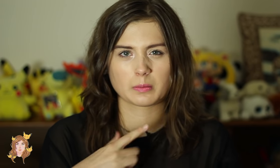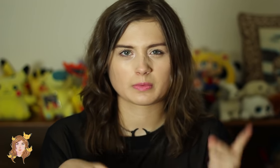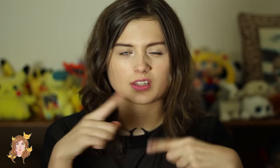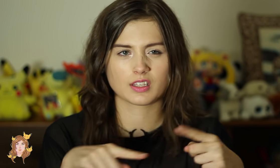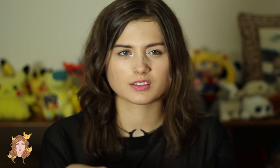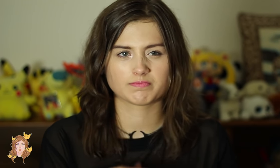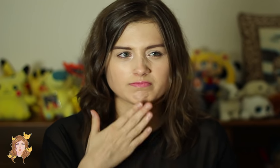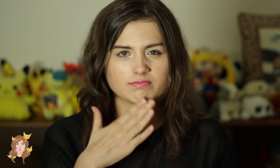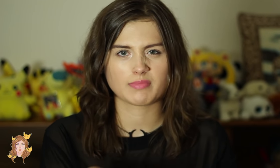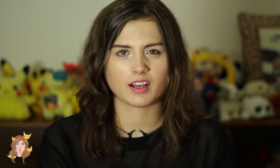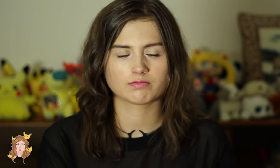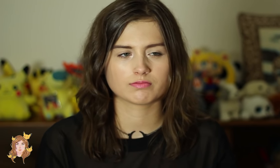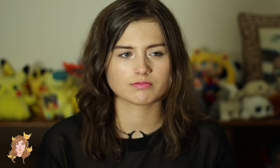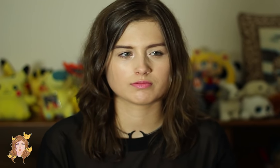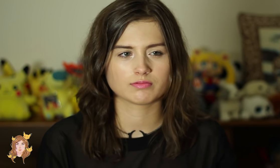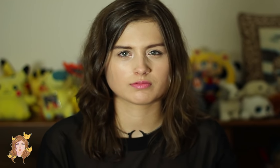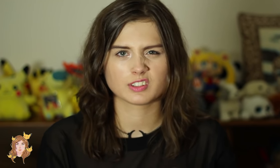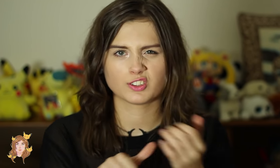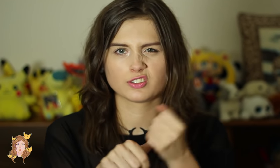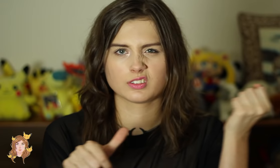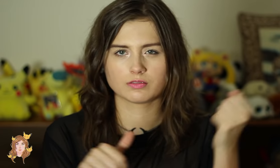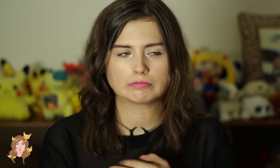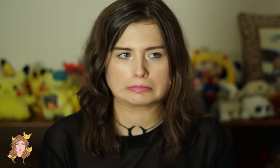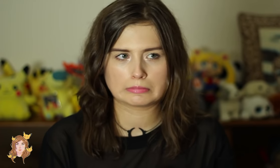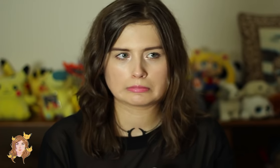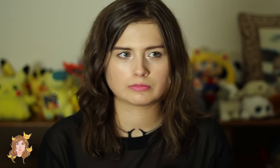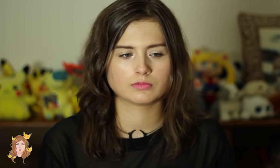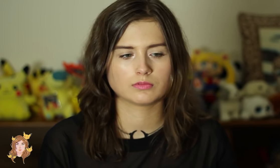My signing isn’t that good. It’s kinda shitty. :P